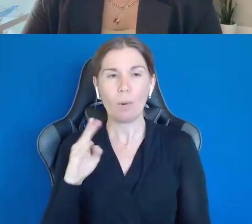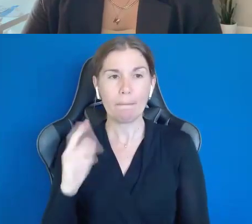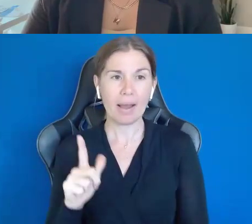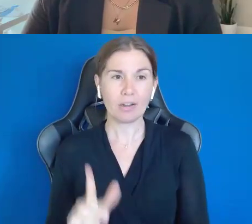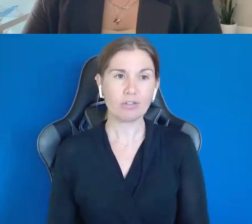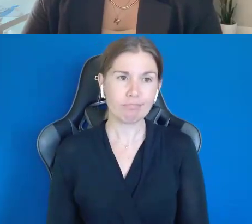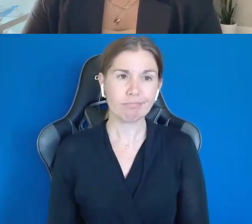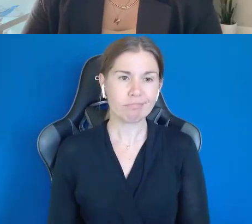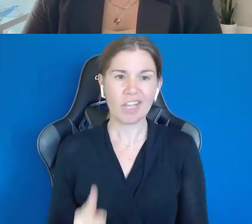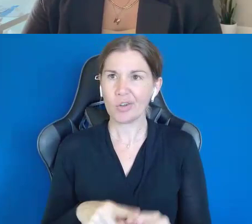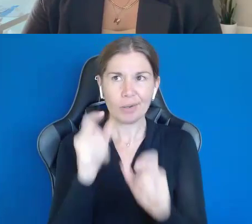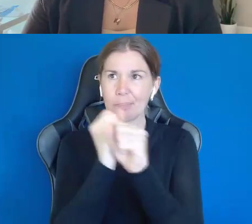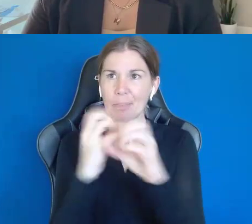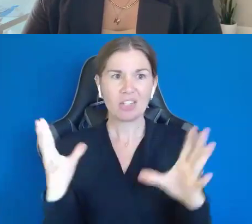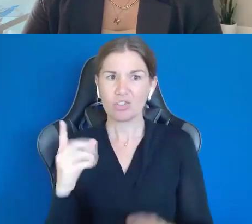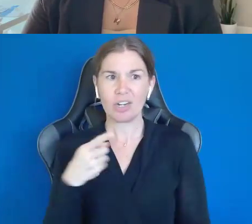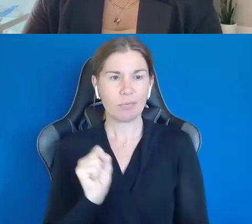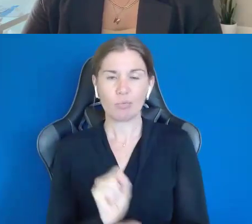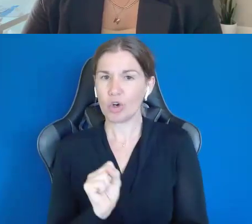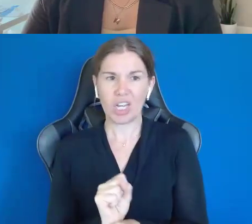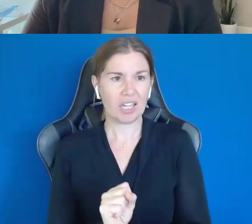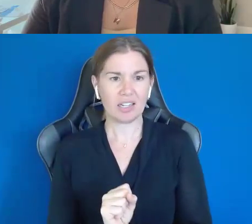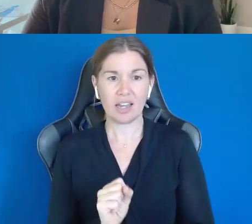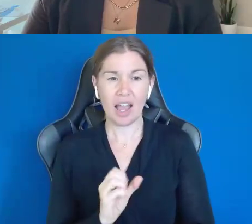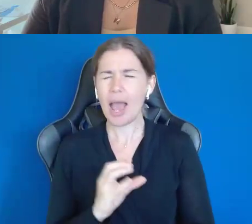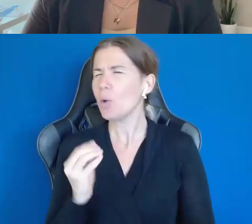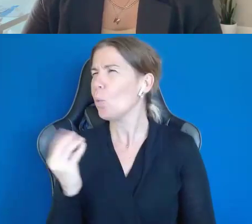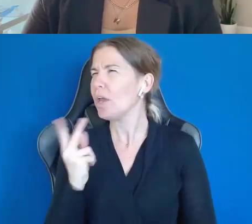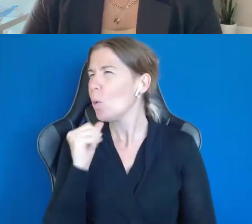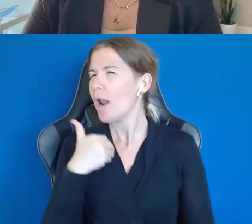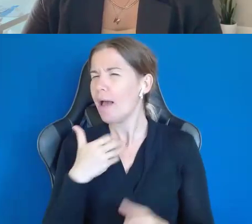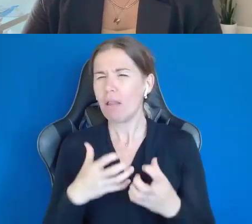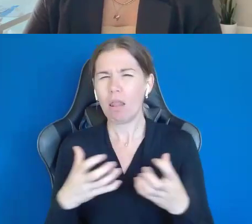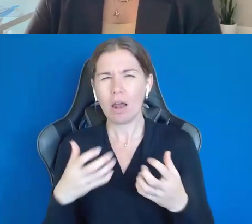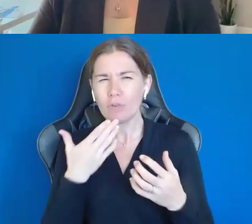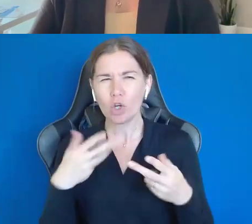I couldn't picture him working and we don't have a lot of good opportunities in Rhode Island, you know.